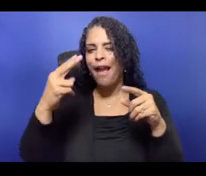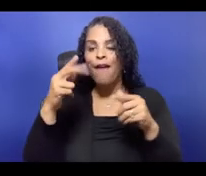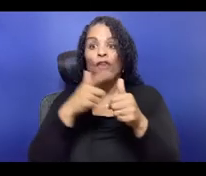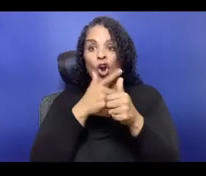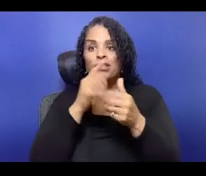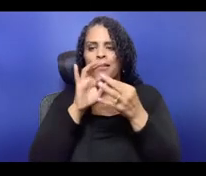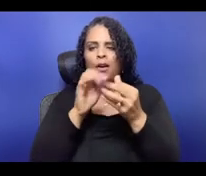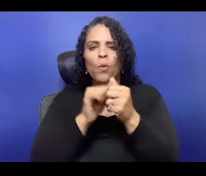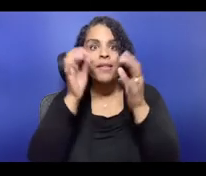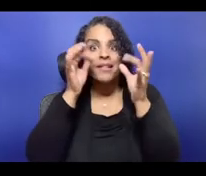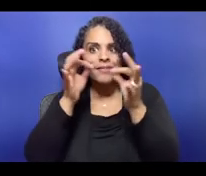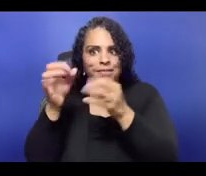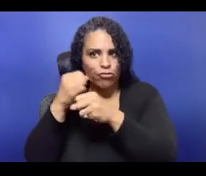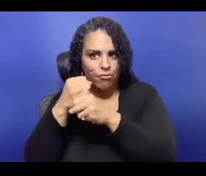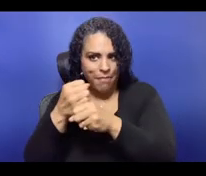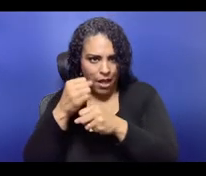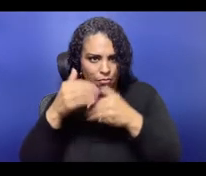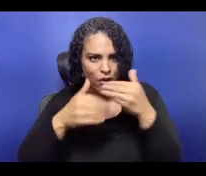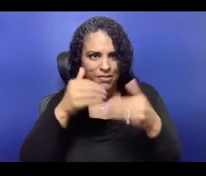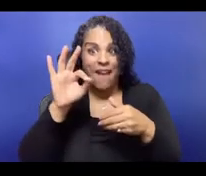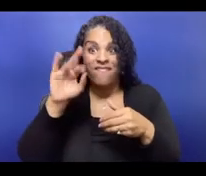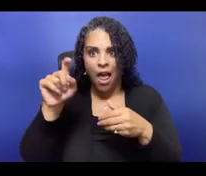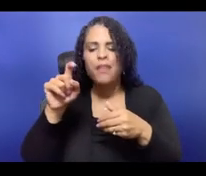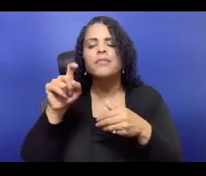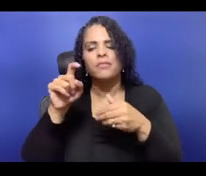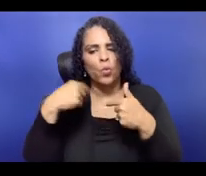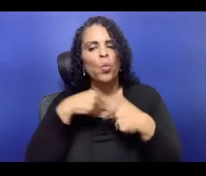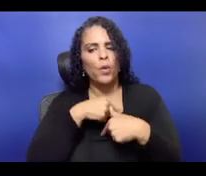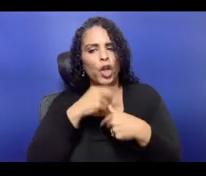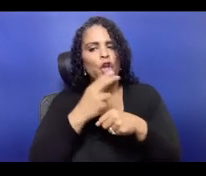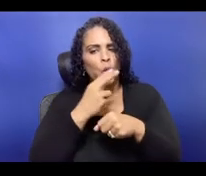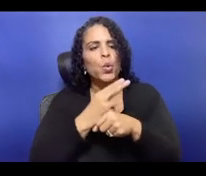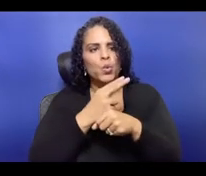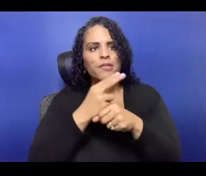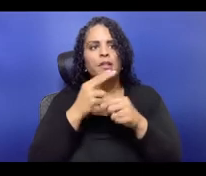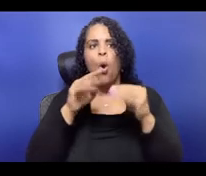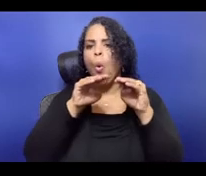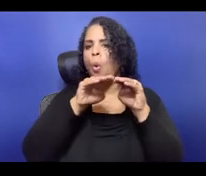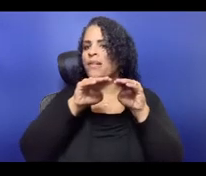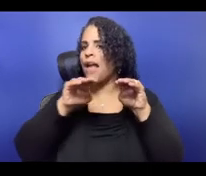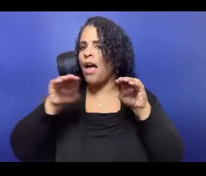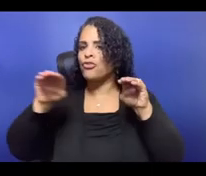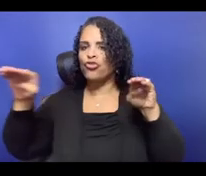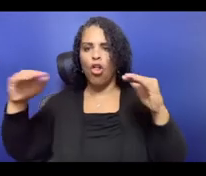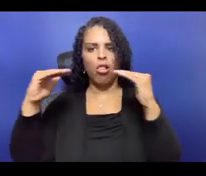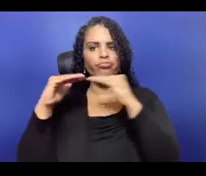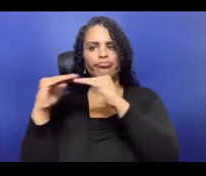or being mischaracterized as a temporary independent contractor when you're actually an employee. Exactly.